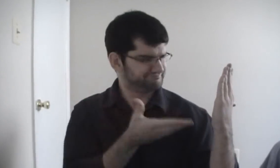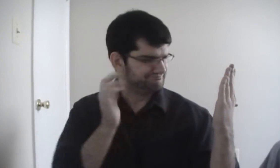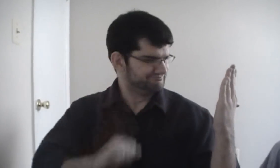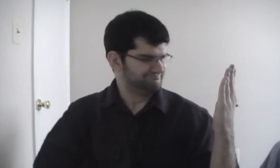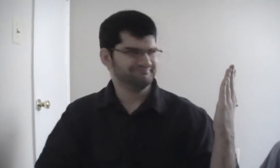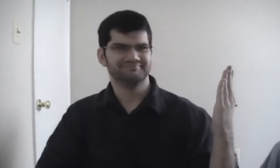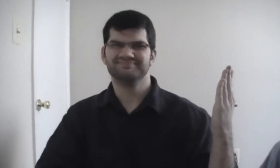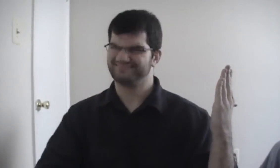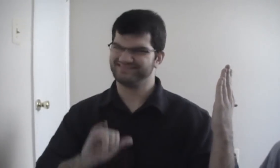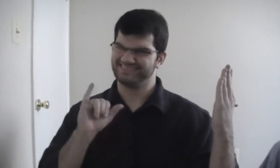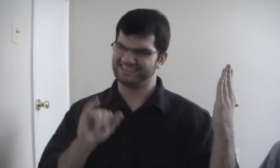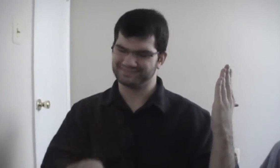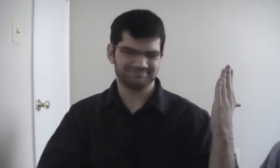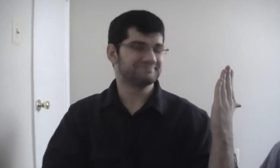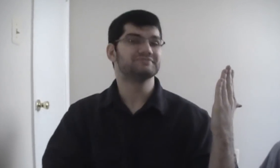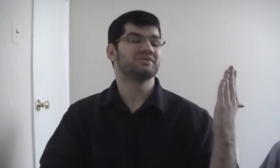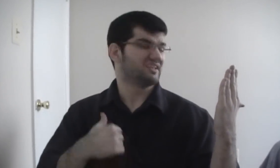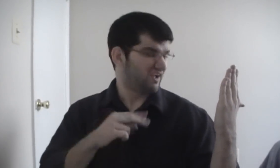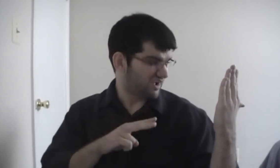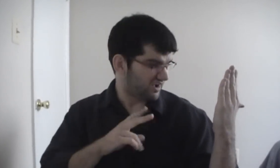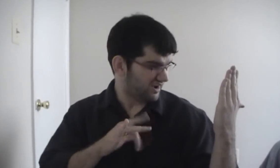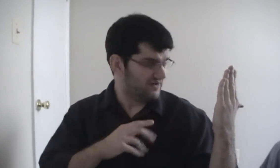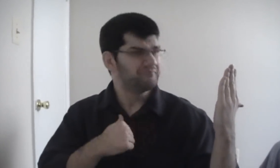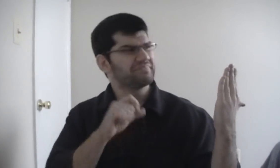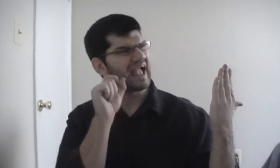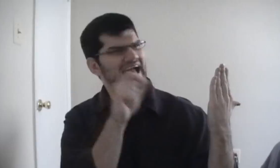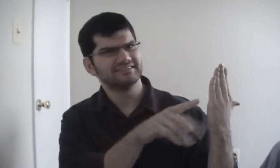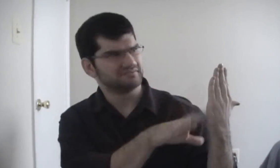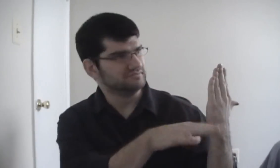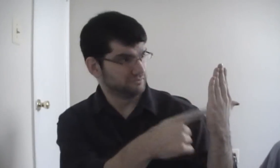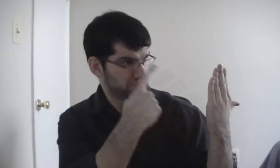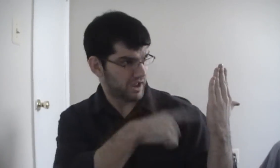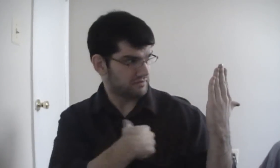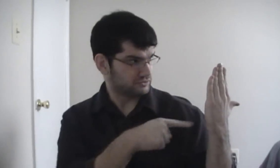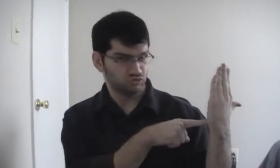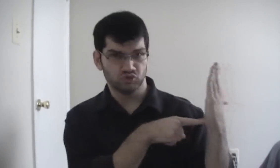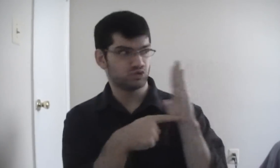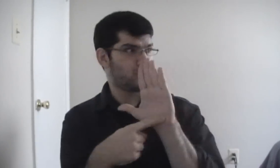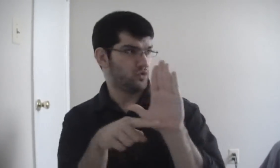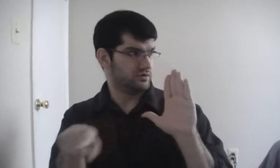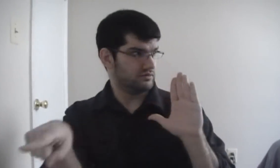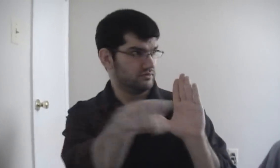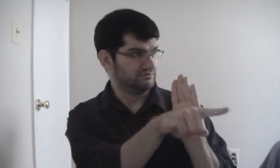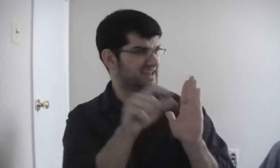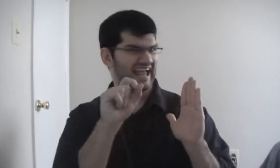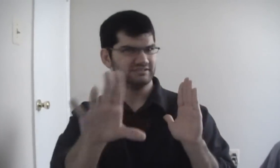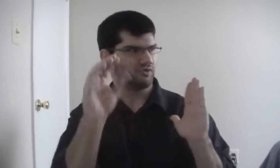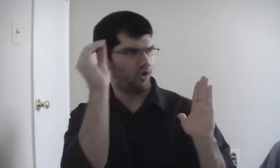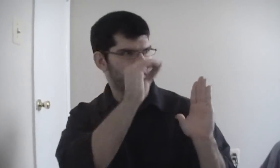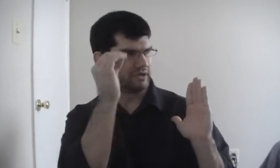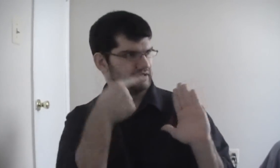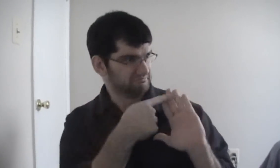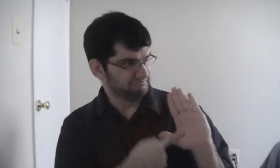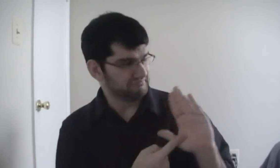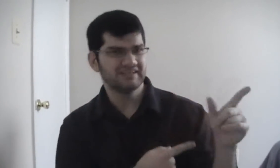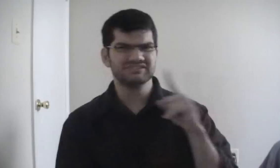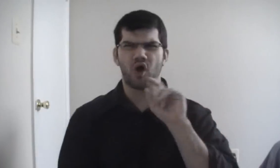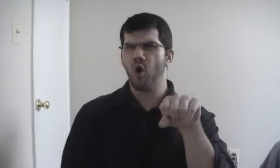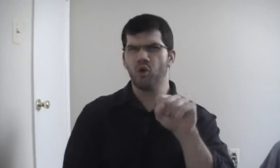I asked Lindsey if she would be willing for me to show it to you and ask for your opinions.